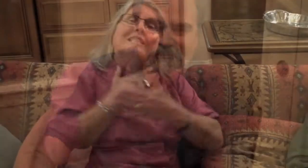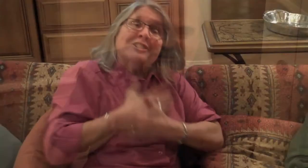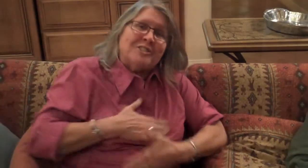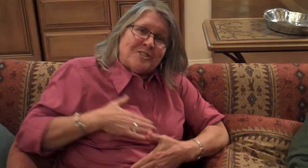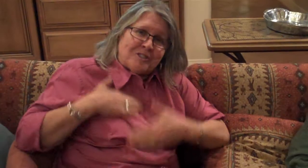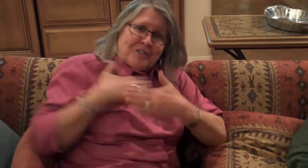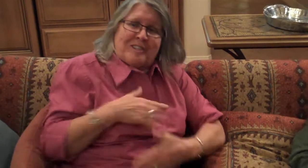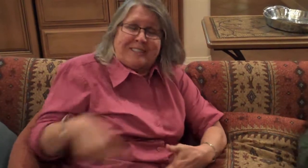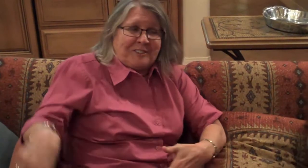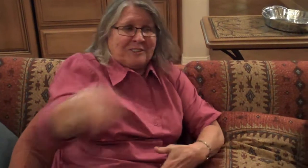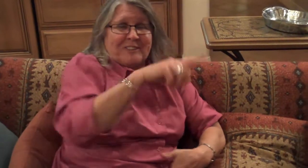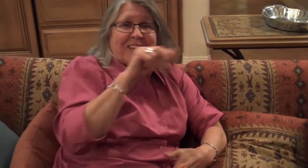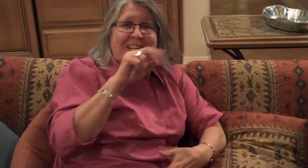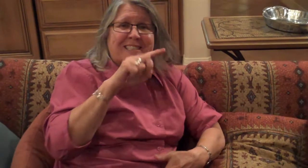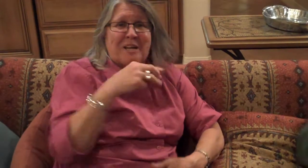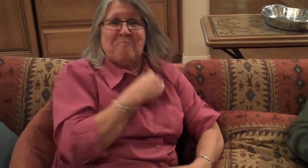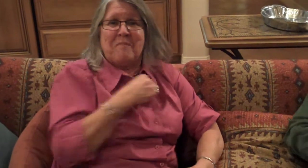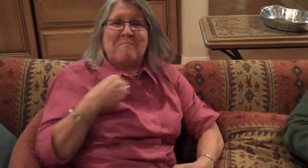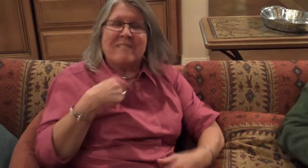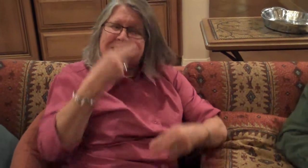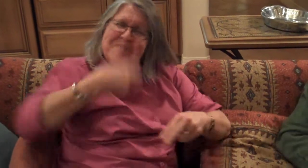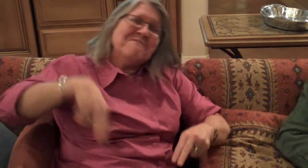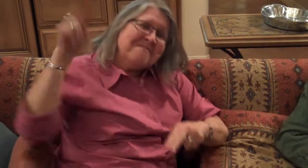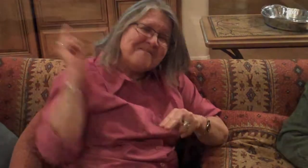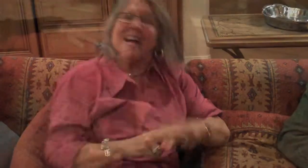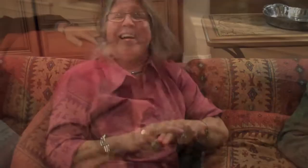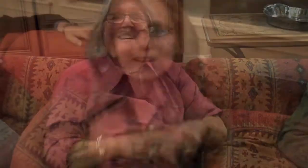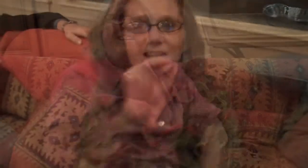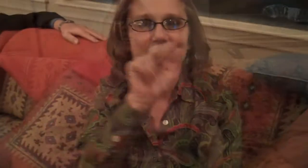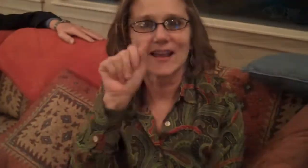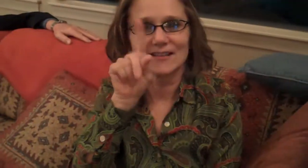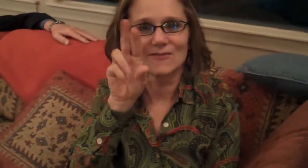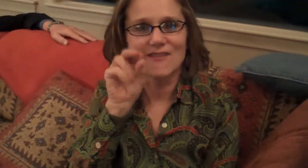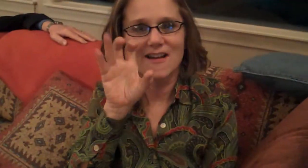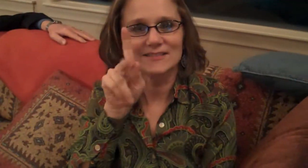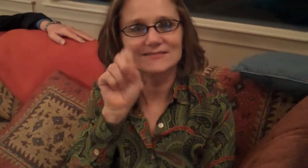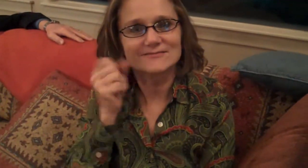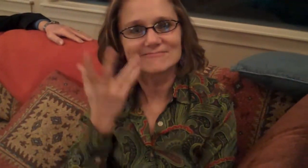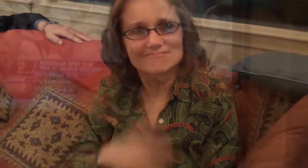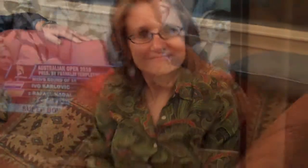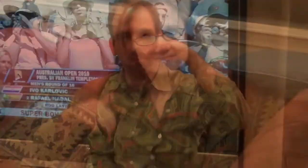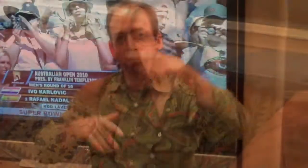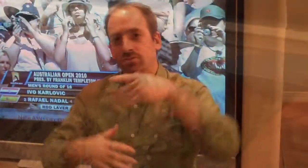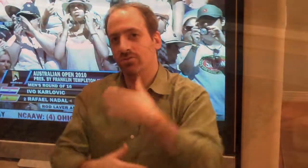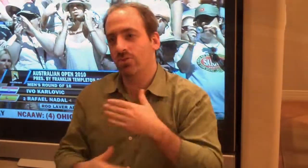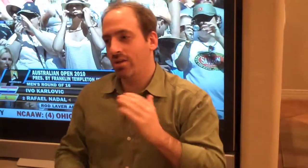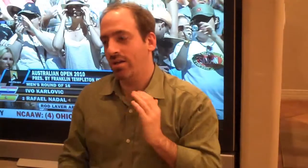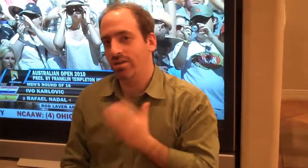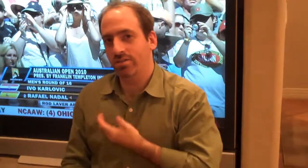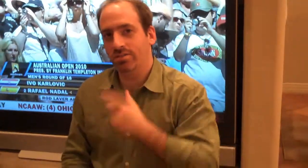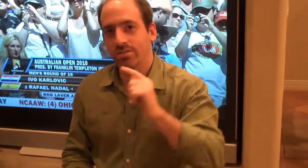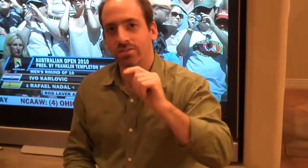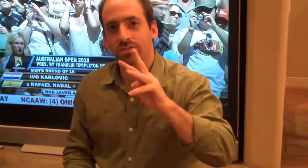I enjoyed being with NAD members. They’re fun! NAD rocks!